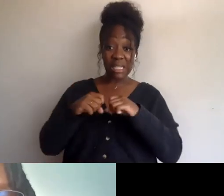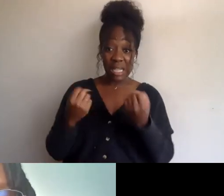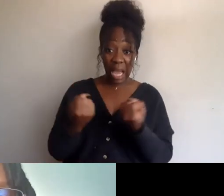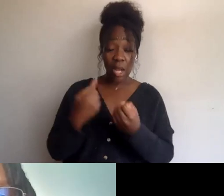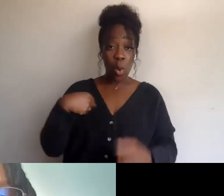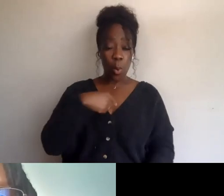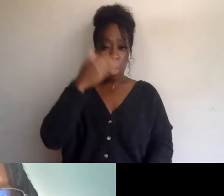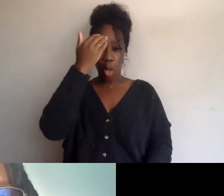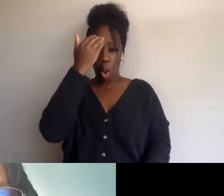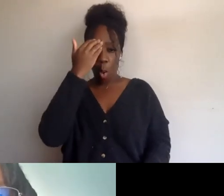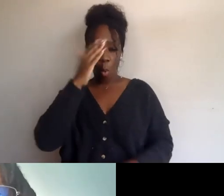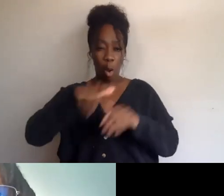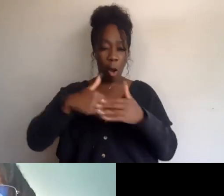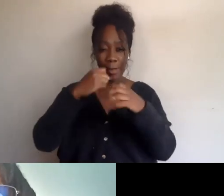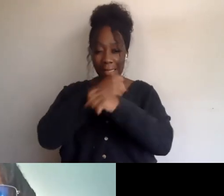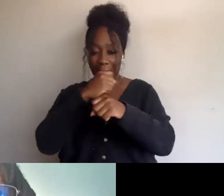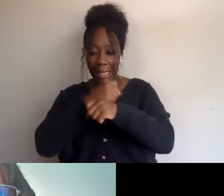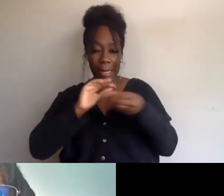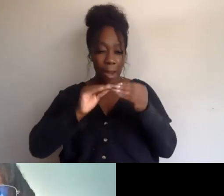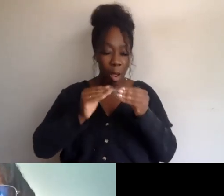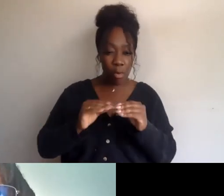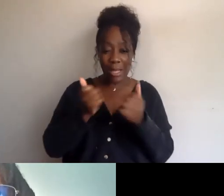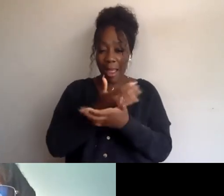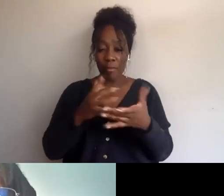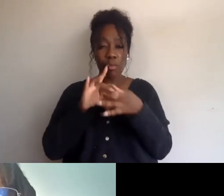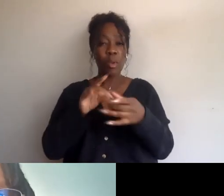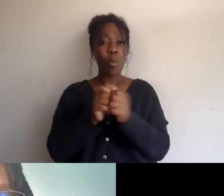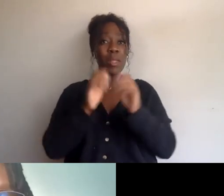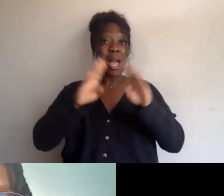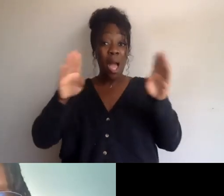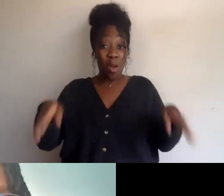and how housing has been a tool for implementing